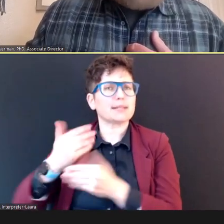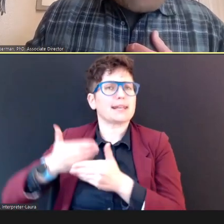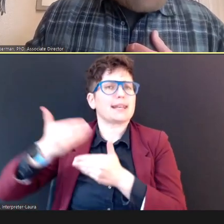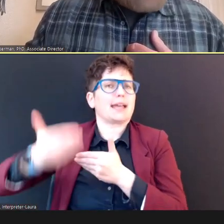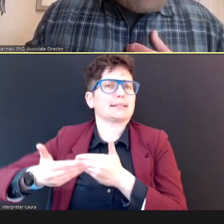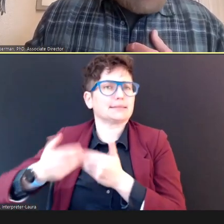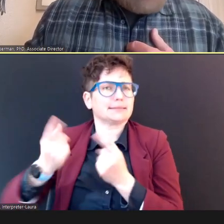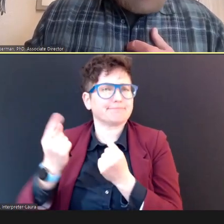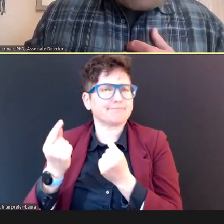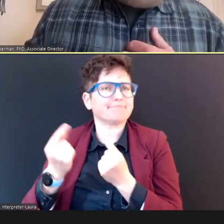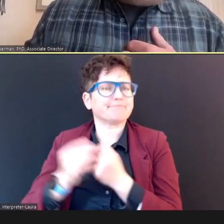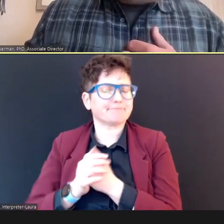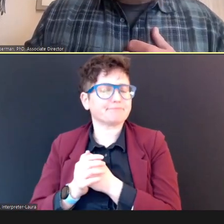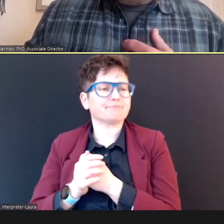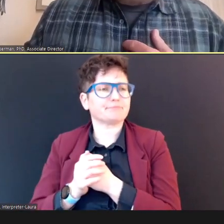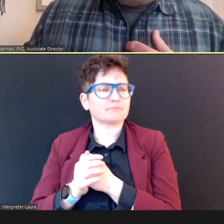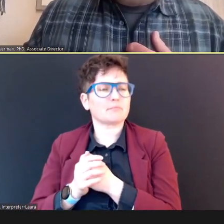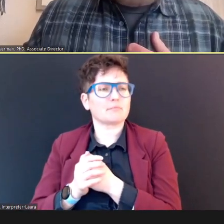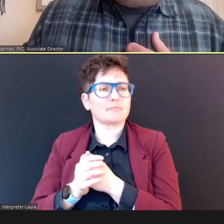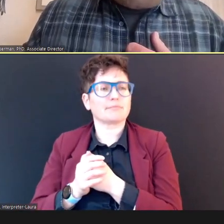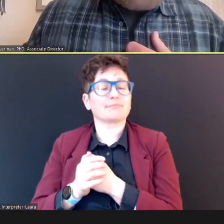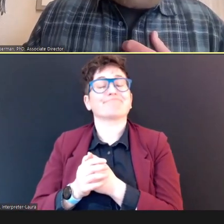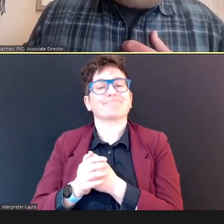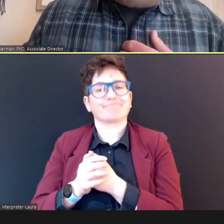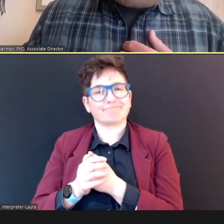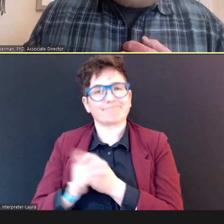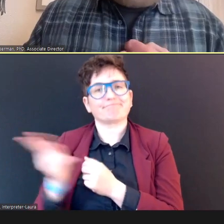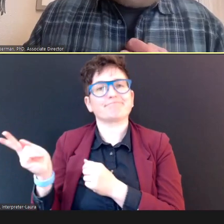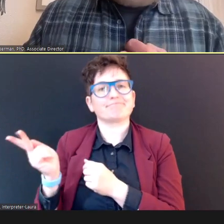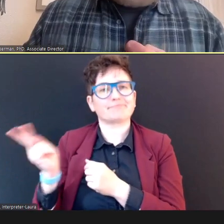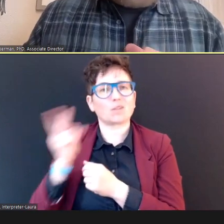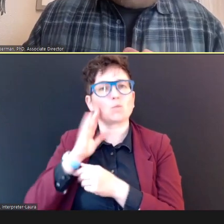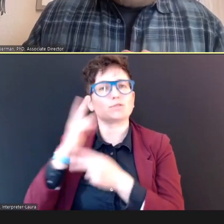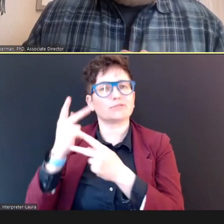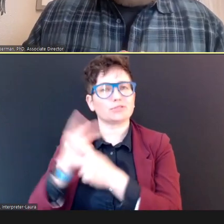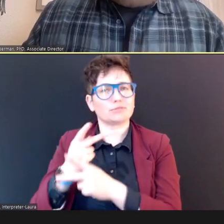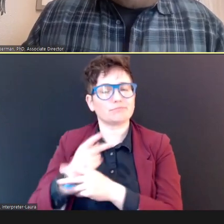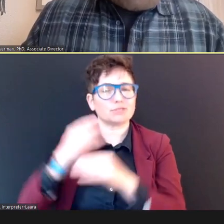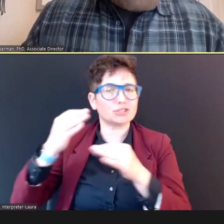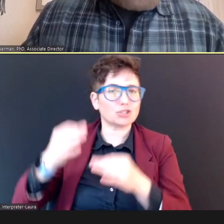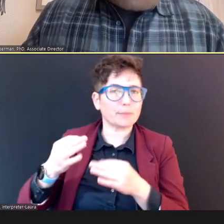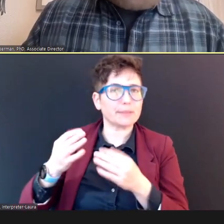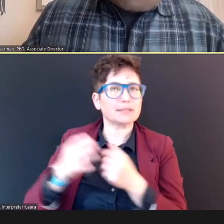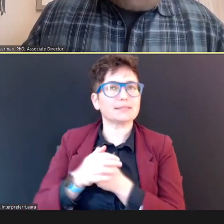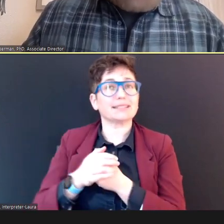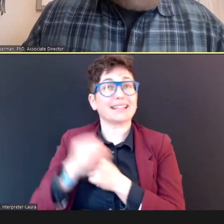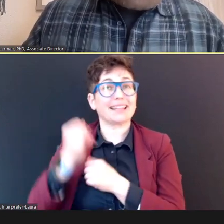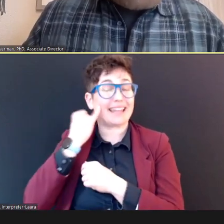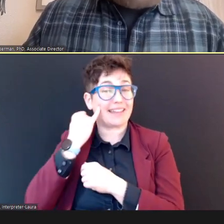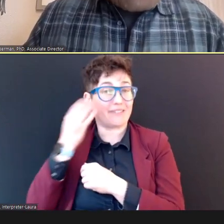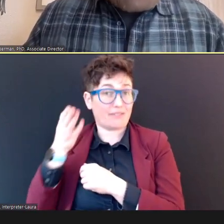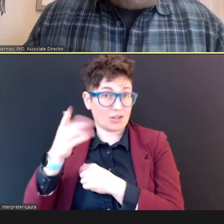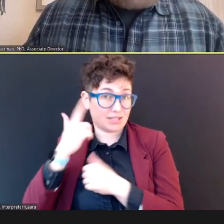And certainly, they are the ones to determine whether there is a hearing loss or not, the significance of it.